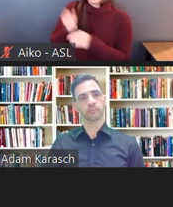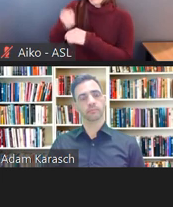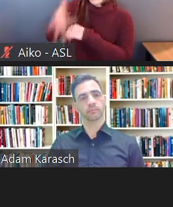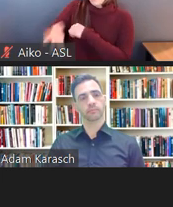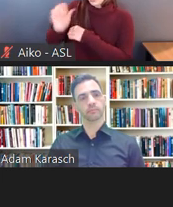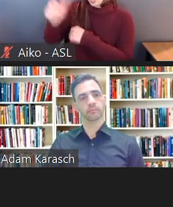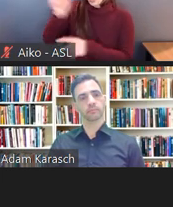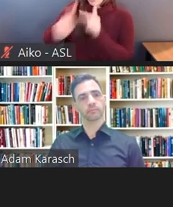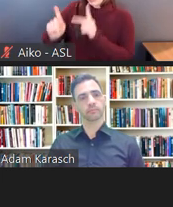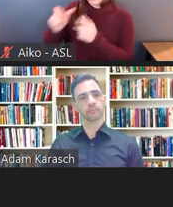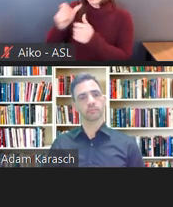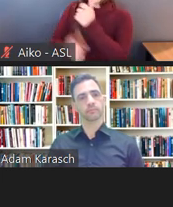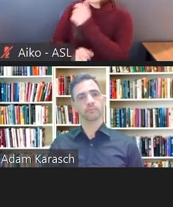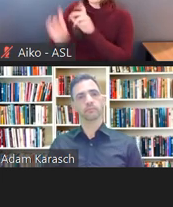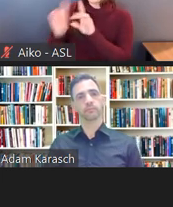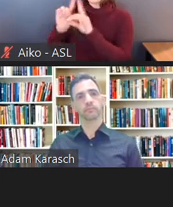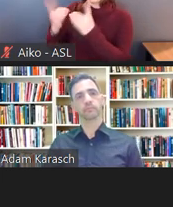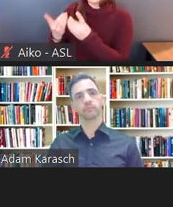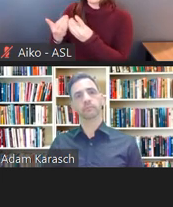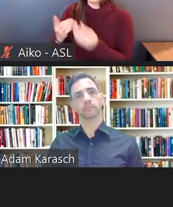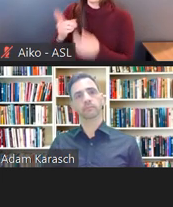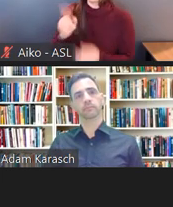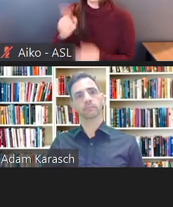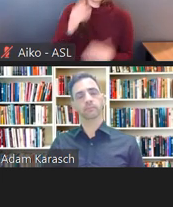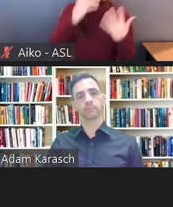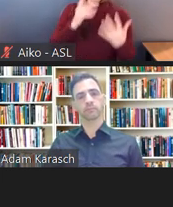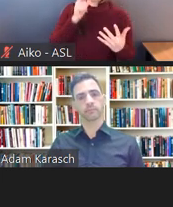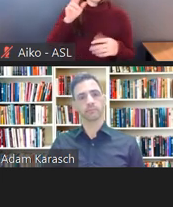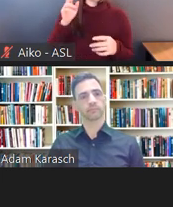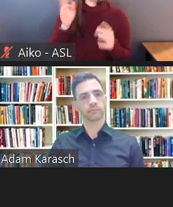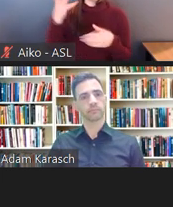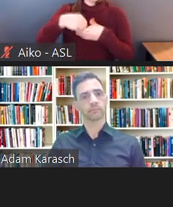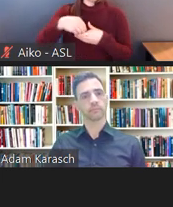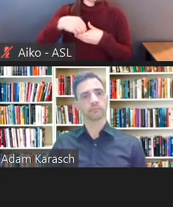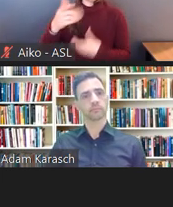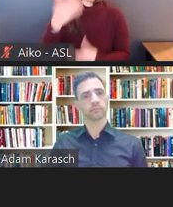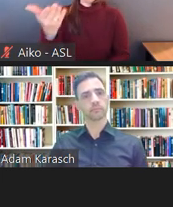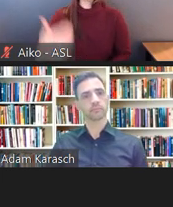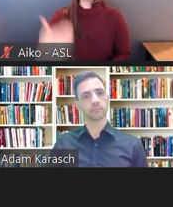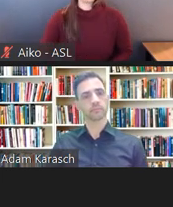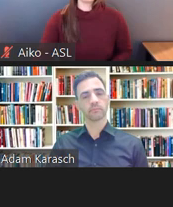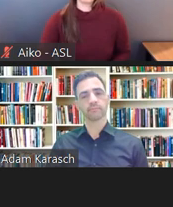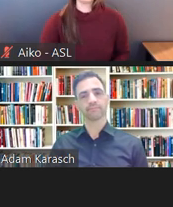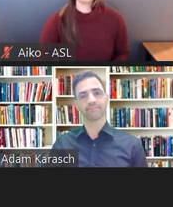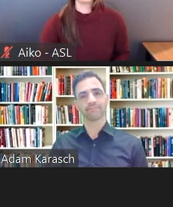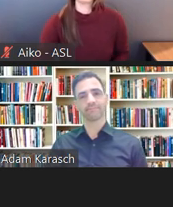And, unfortunately, that's just not a major factor. OK, two more before I turn it over to Adam.